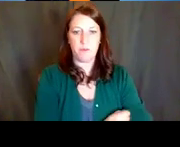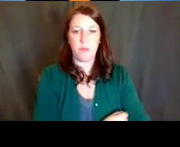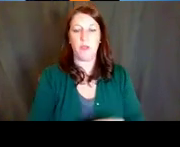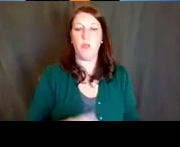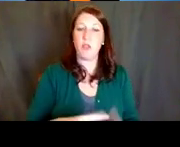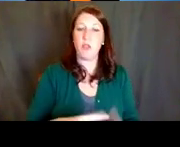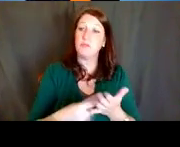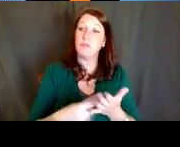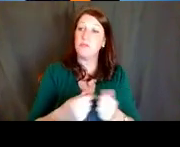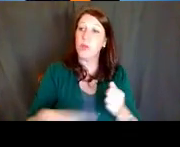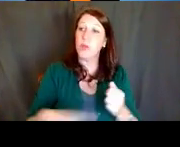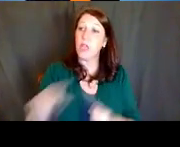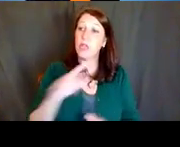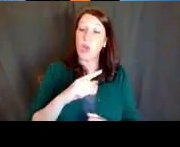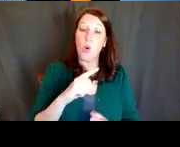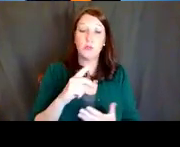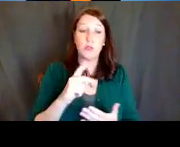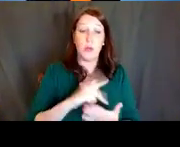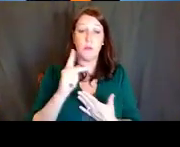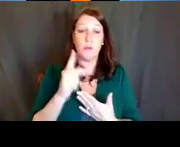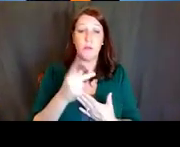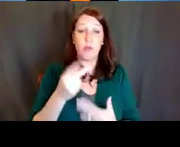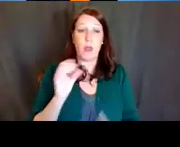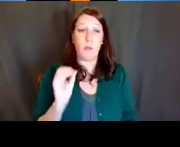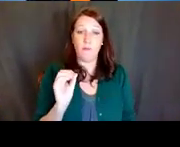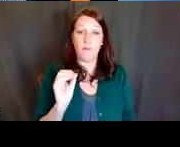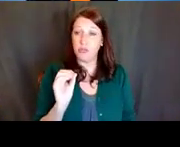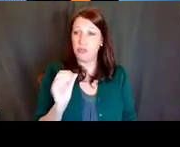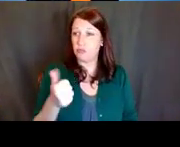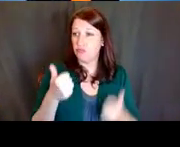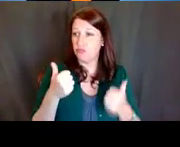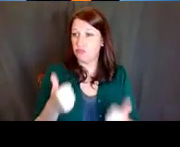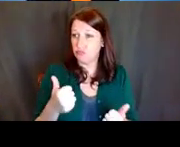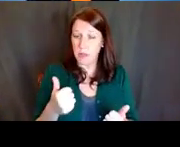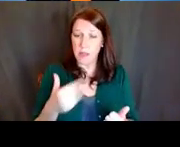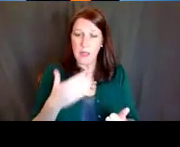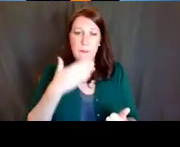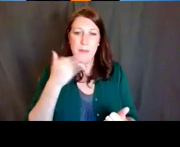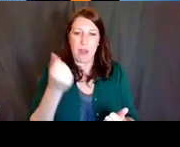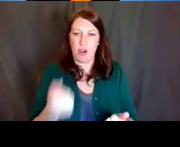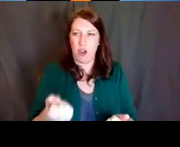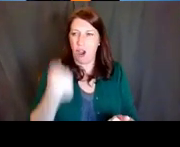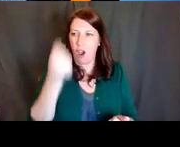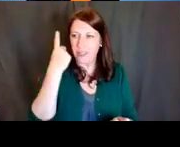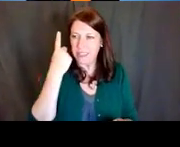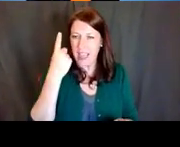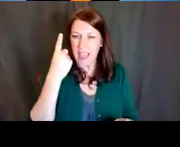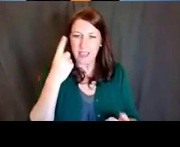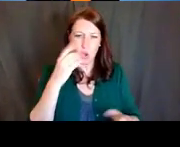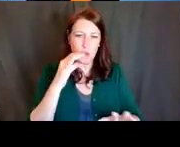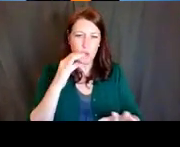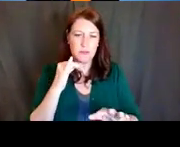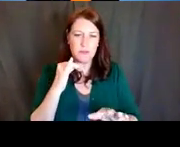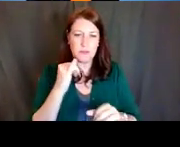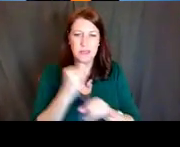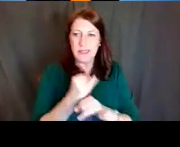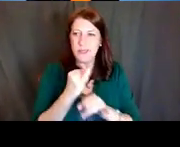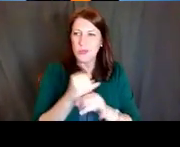well before submitting a grant application, because they can help you to better understand the institutional research priorities,